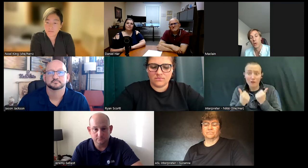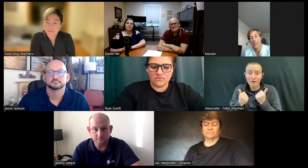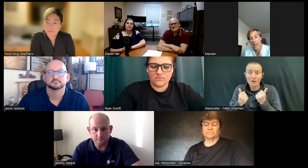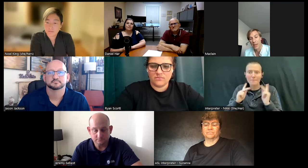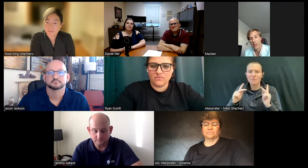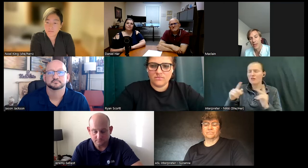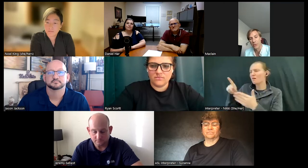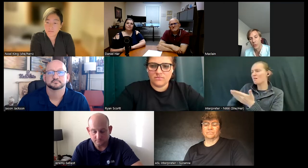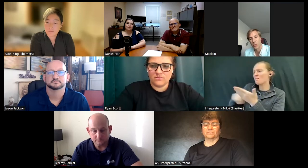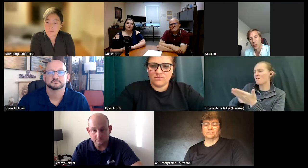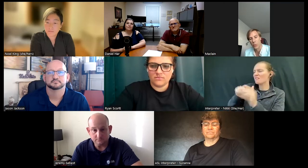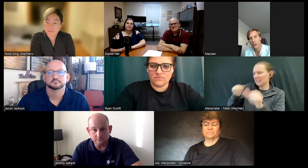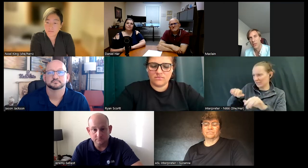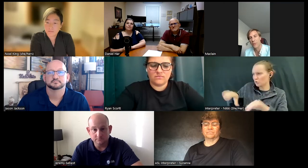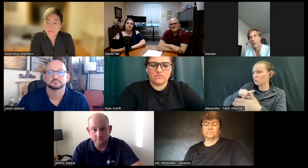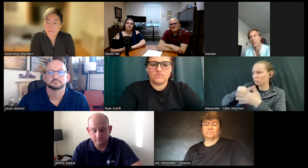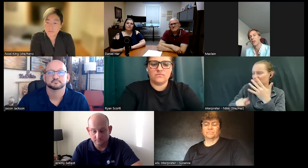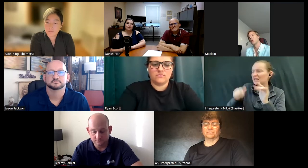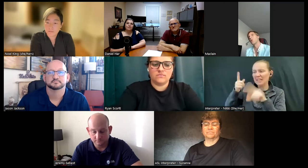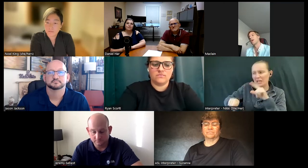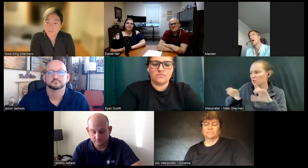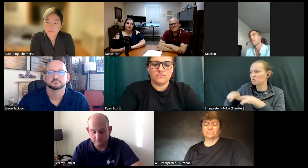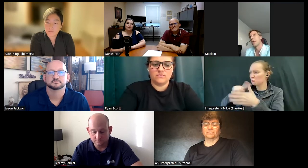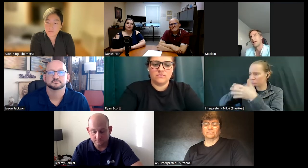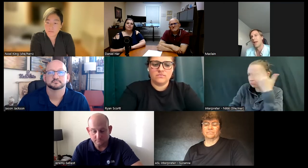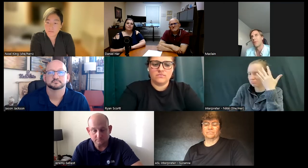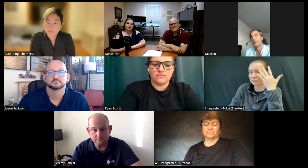me what I can and can't do which definitely growing up at that point